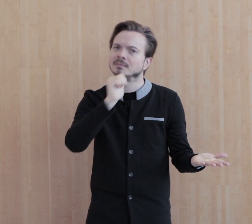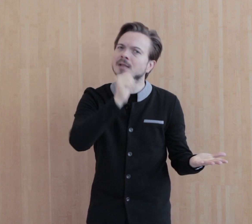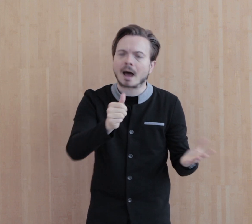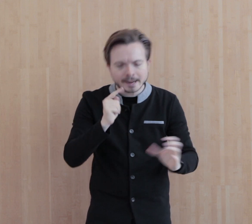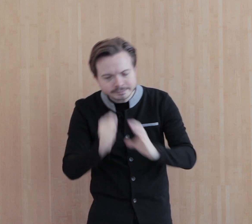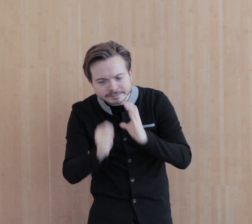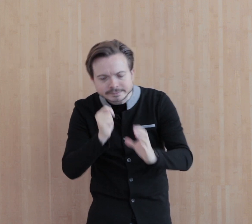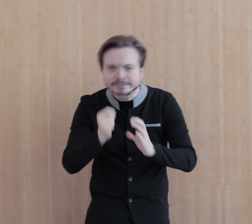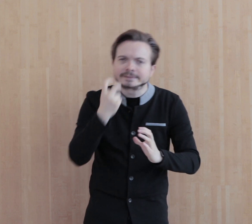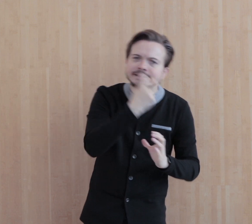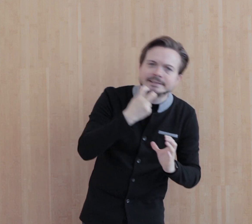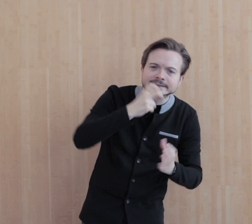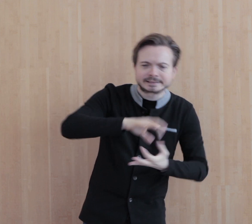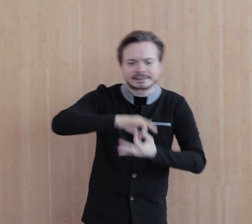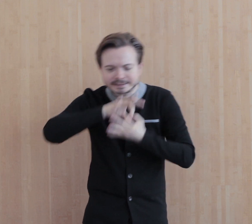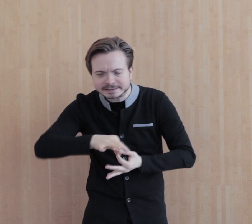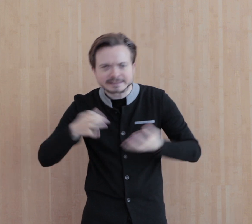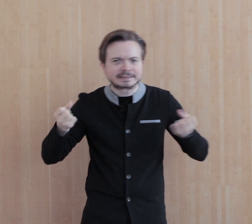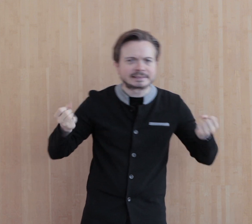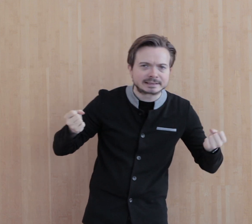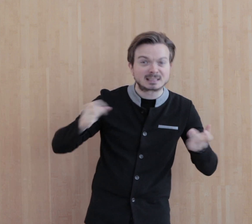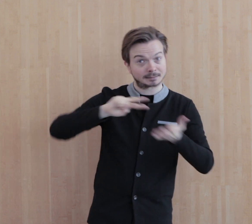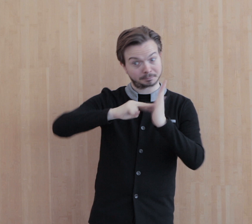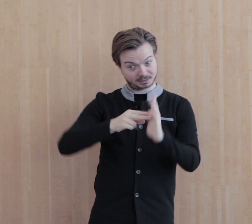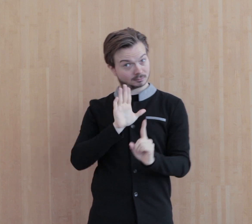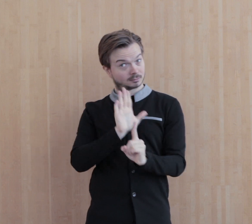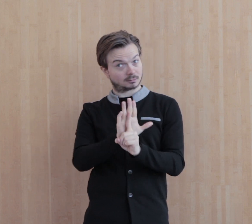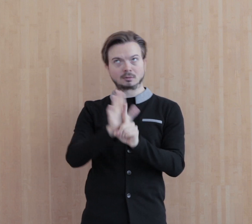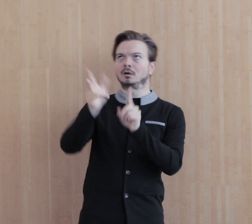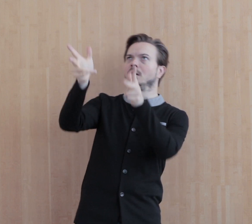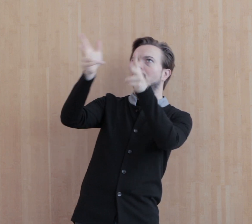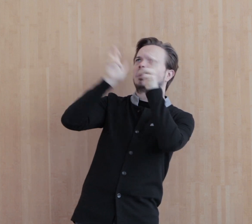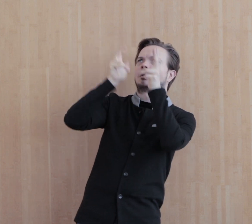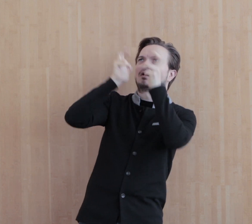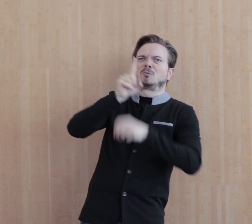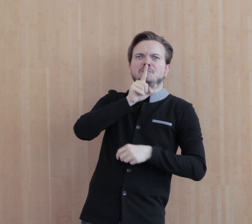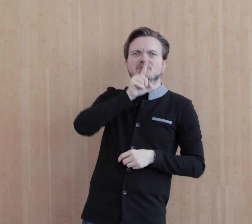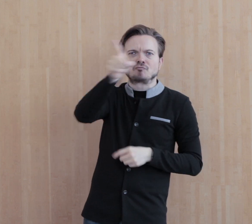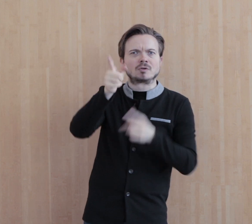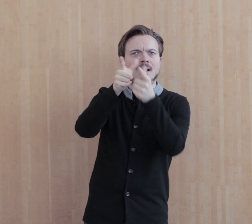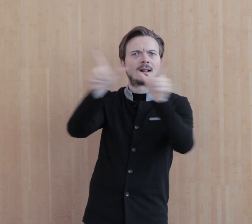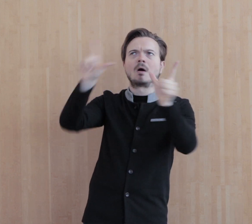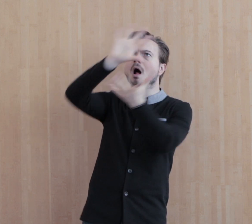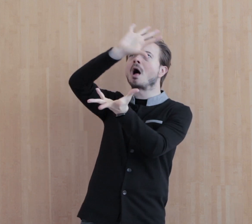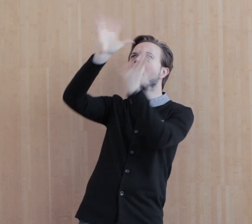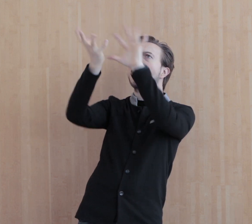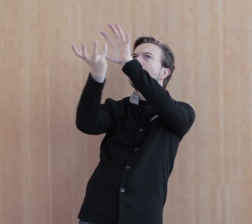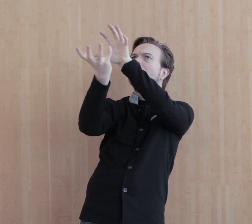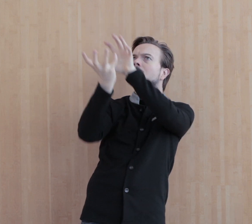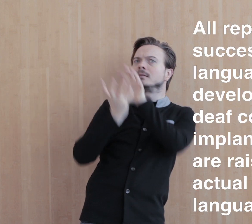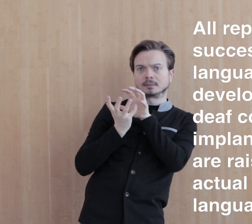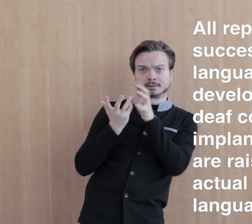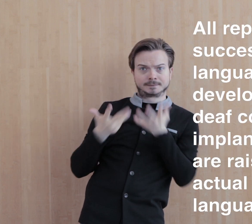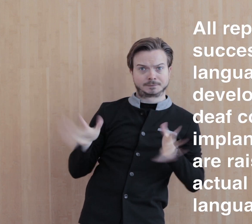The researchers ensured that the children in the study actually received rich input - not impoverished input often found with children who received simultaneous communication.